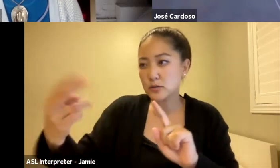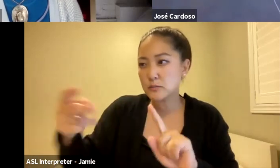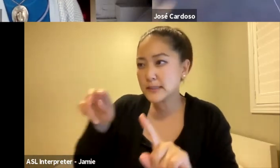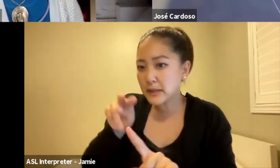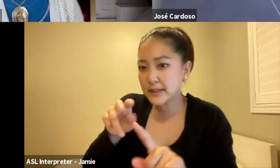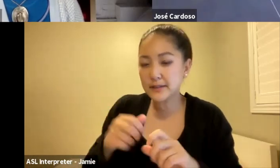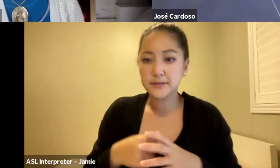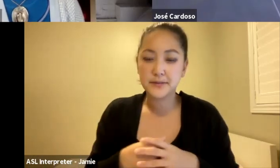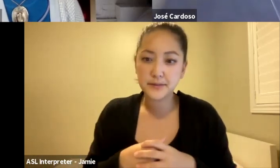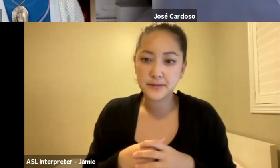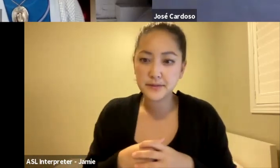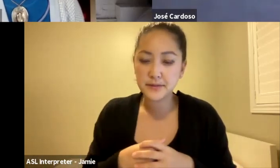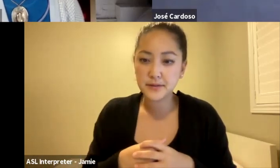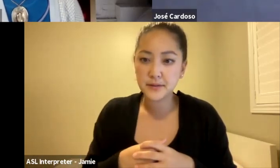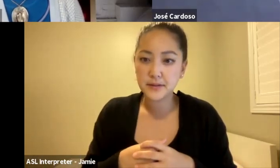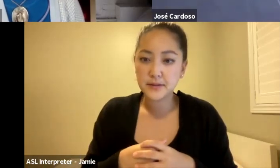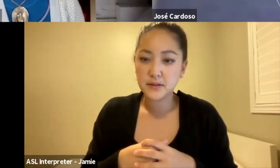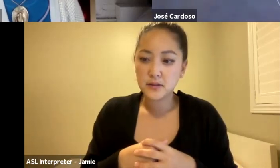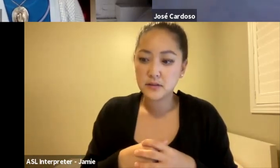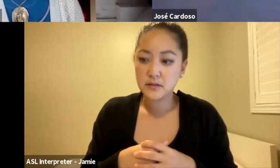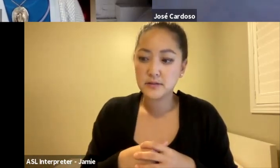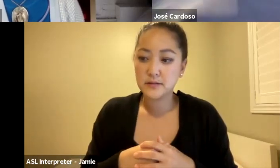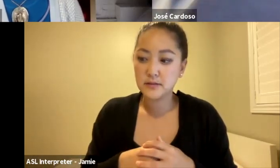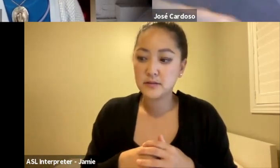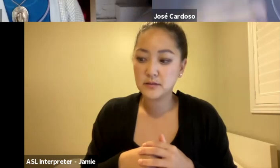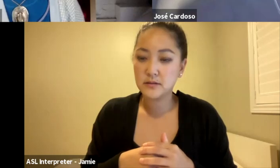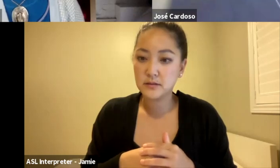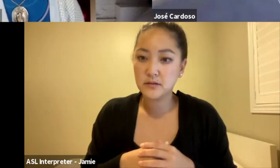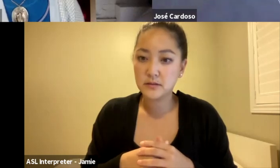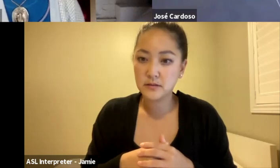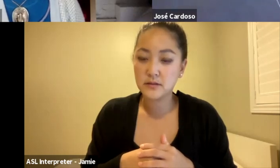because maybe you can't travel to different parts of the world, but you can travel inside.